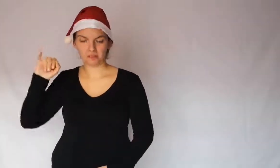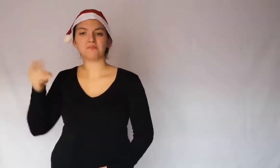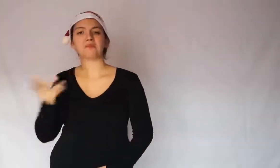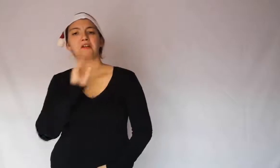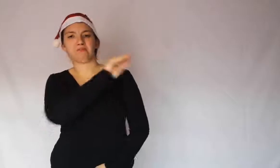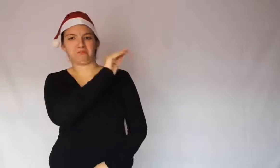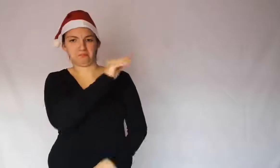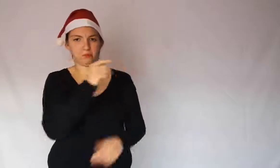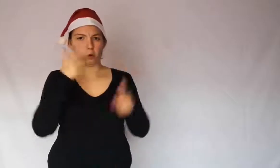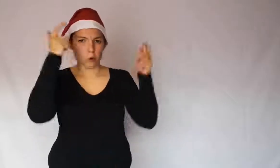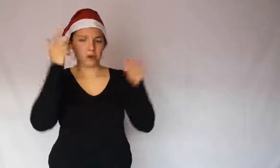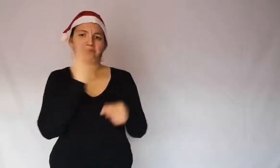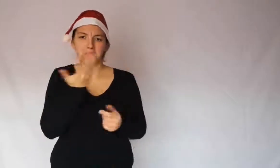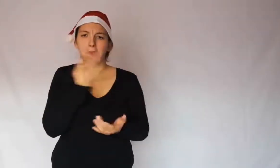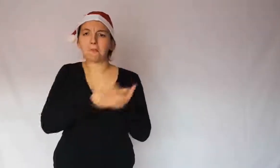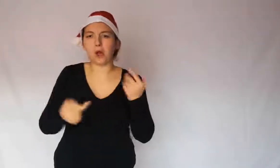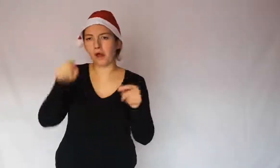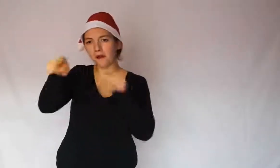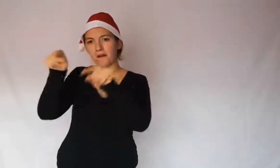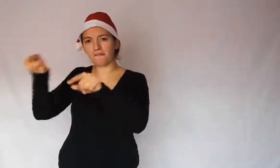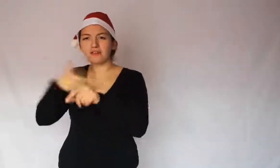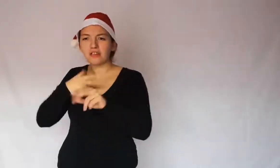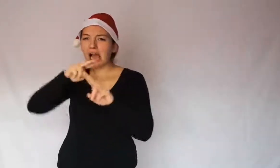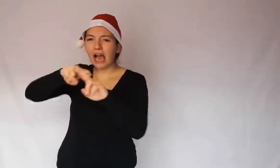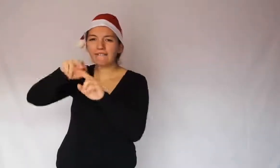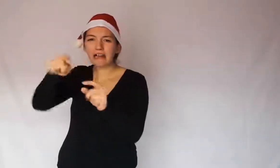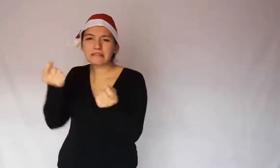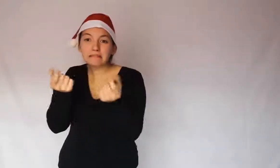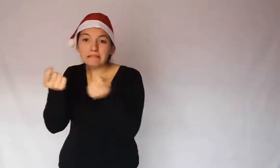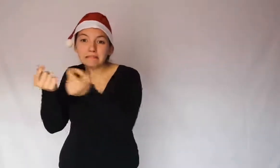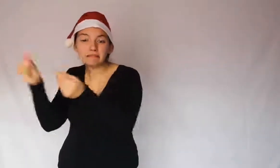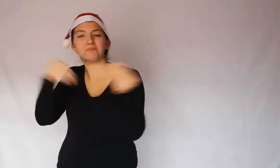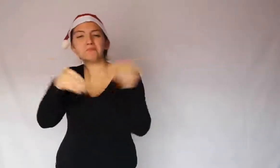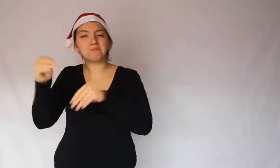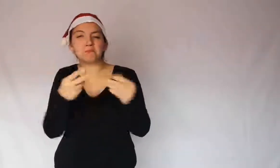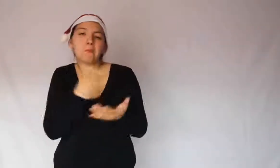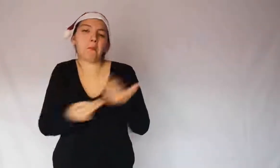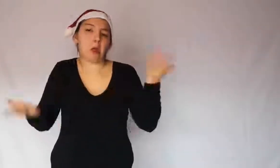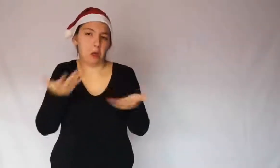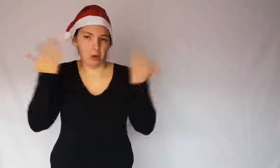advised him to try to prepare another cake with what little remained in the pantry,